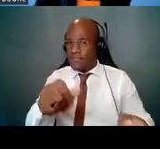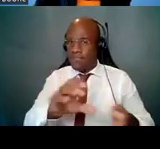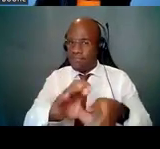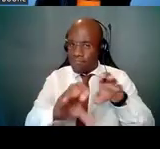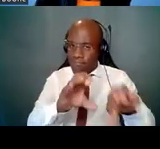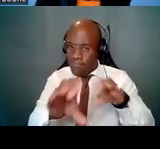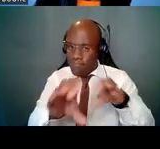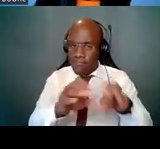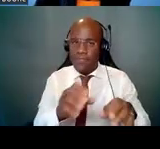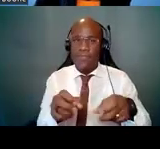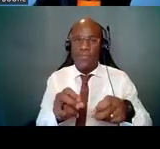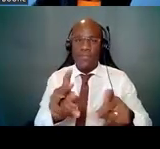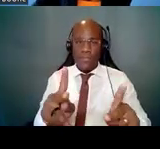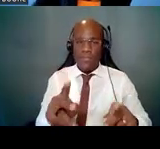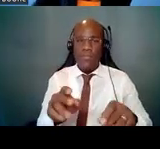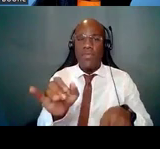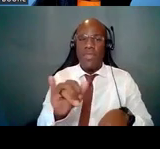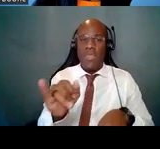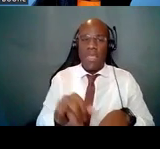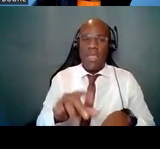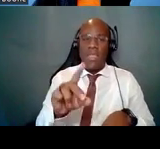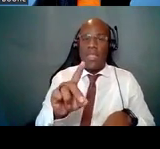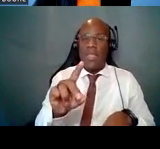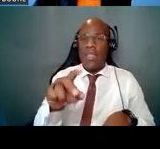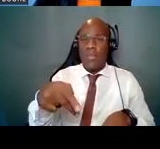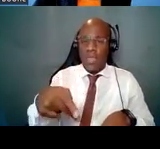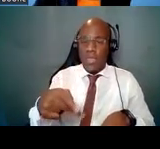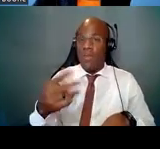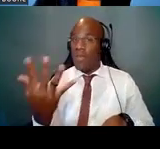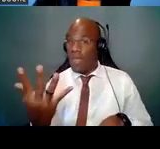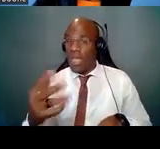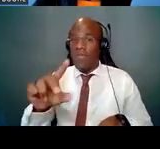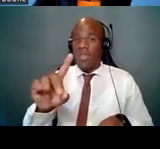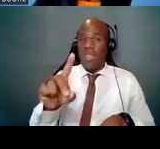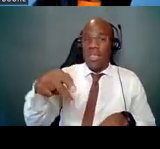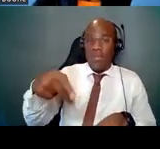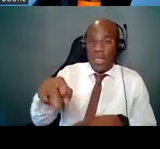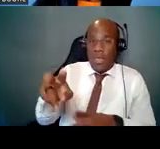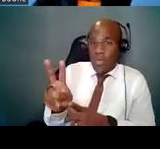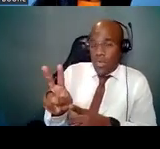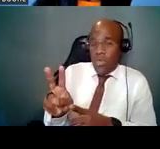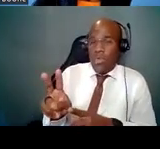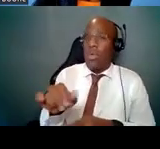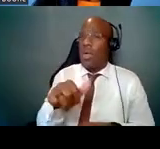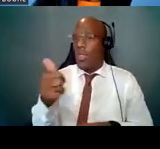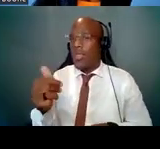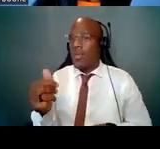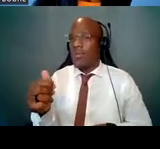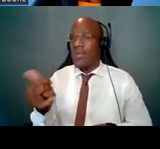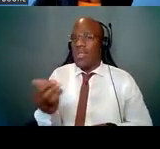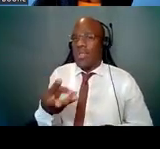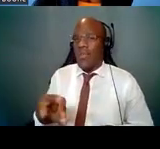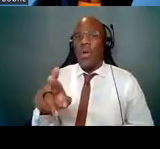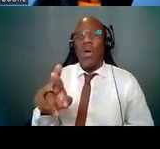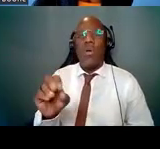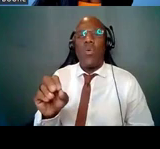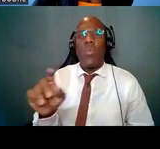like the DP5, the DP2, as well as several R01s that are targeting early stage investigators.